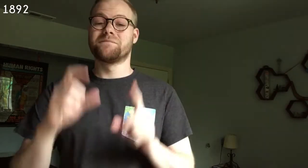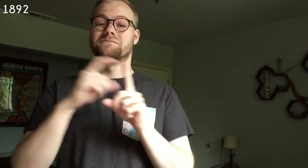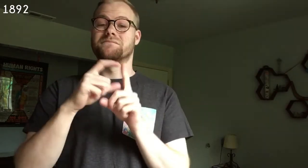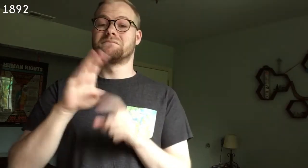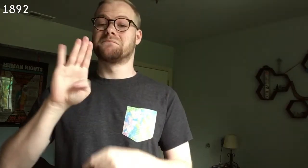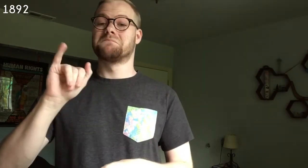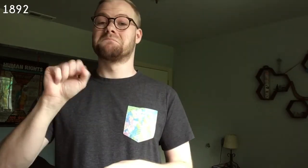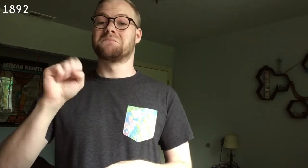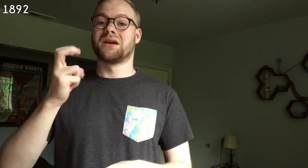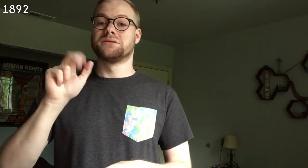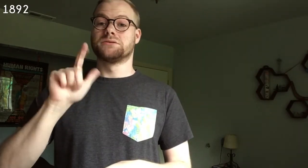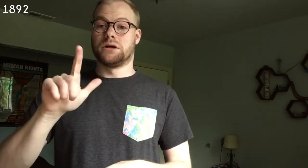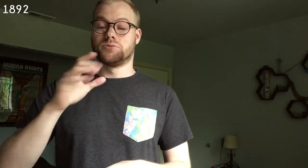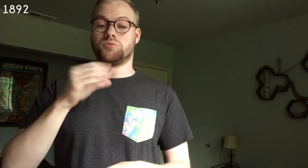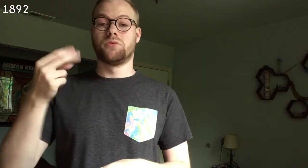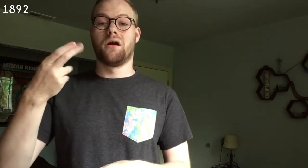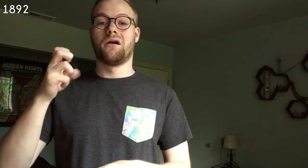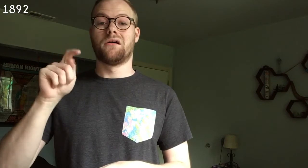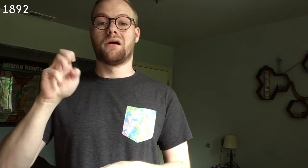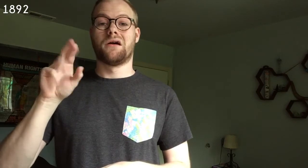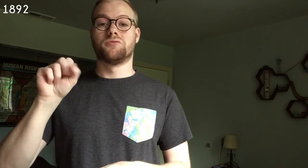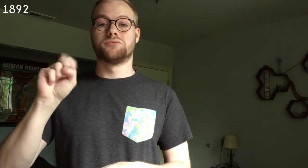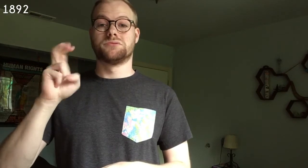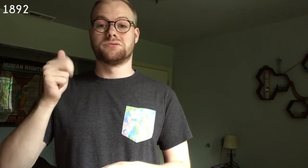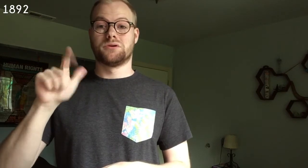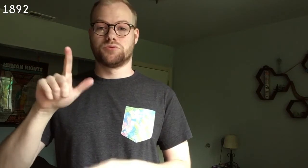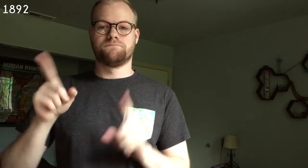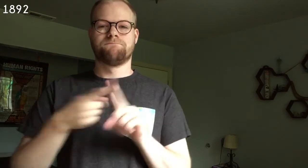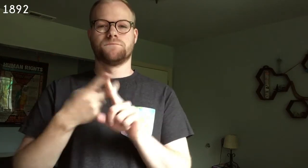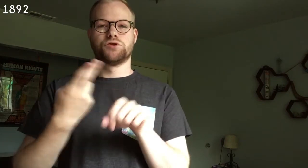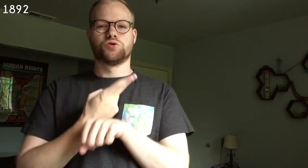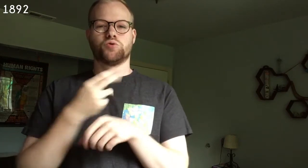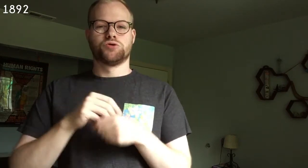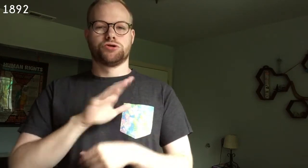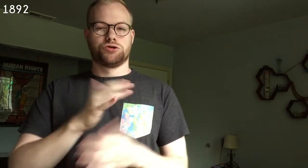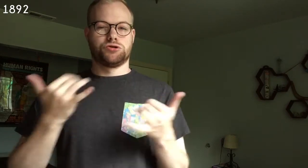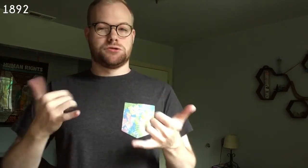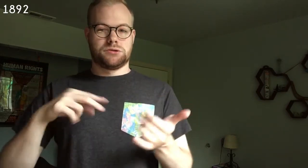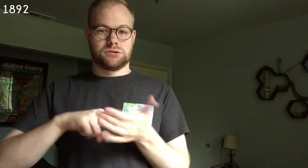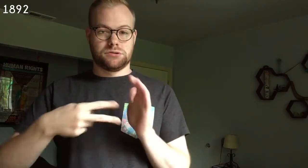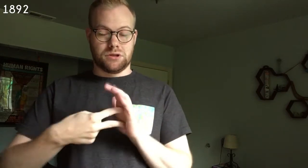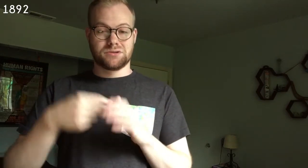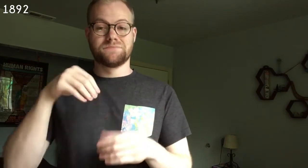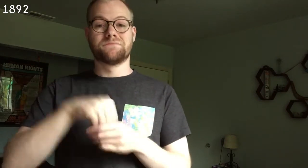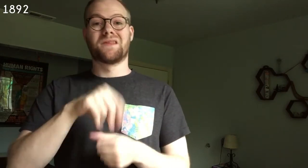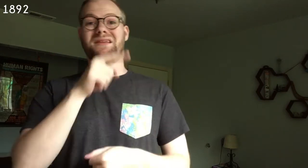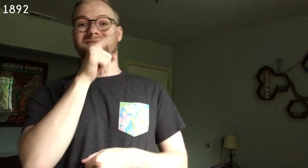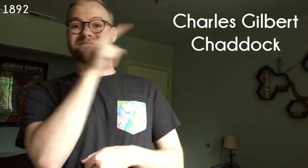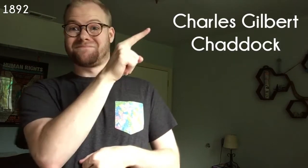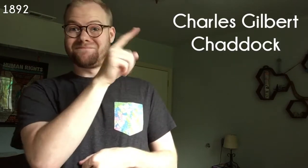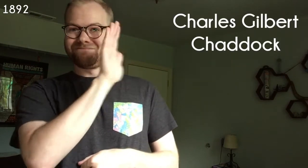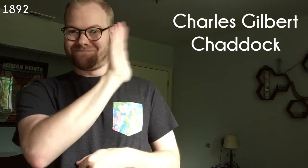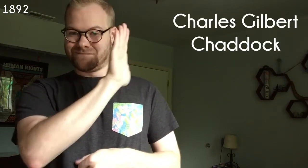1892 The words "bisexual" and "heterosexual" are first used in their current senses in Charles Gilbert Chaddock's